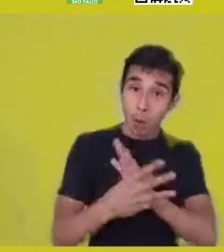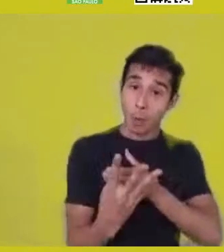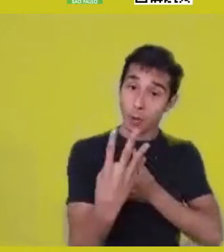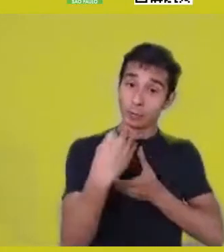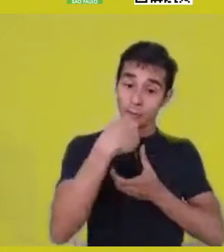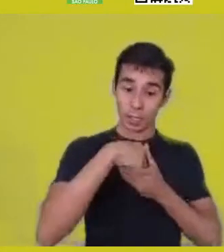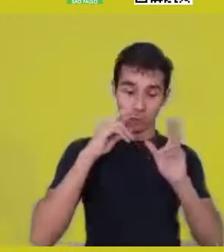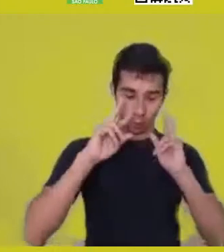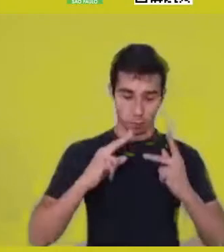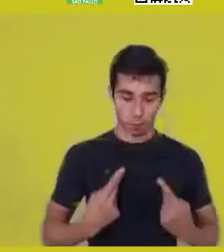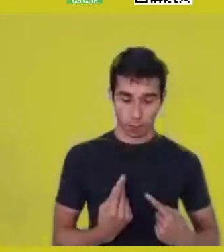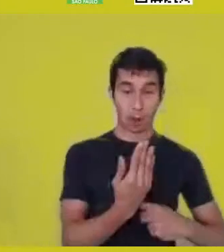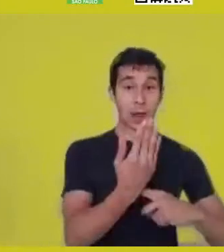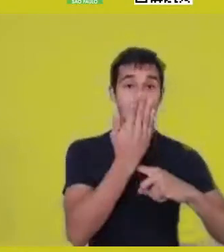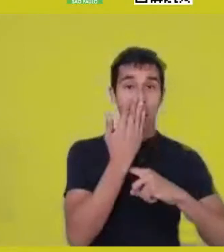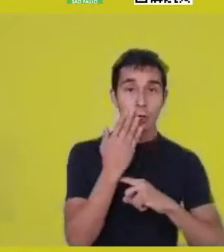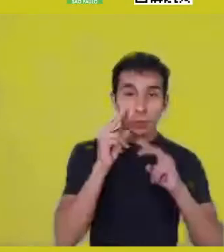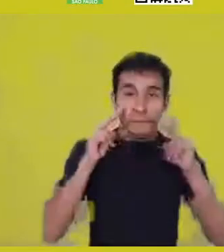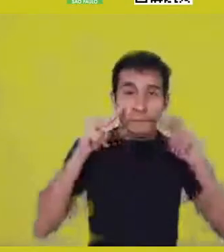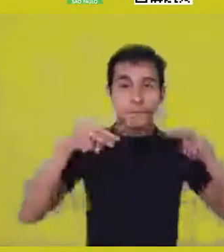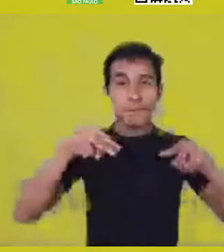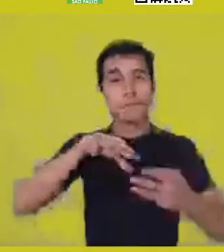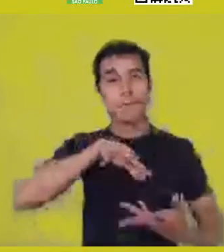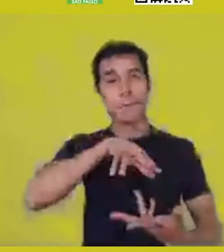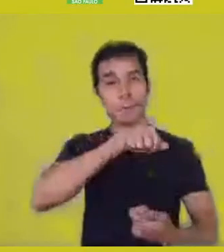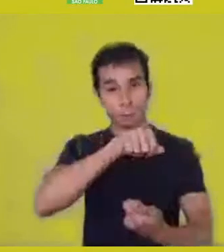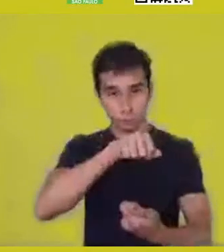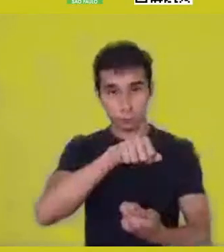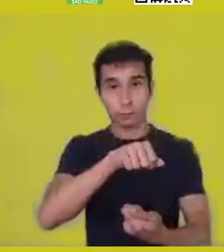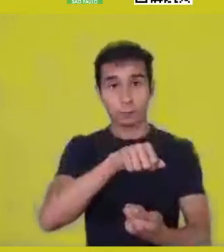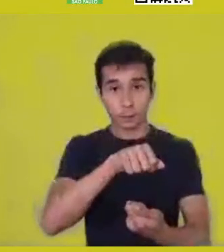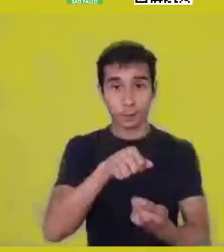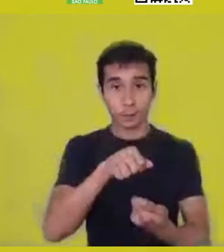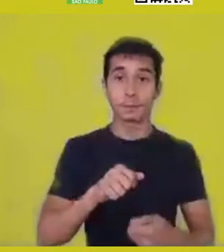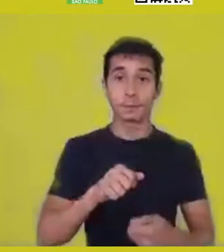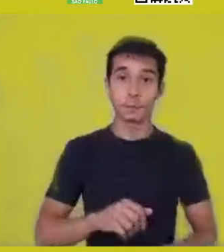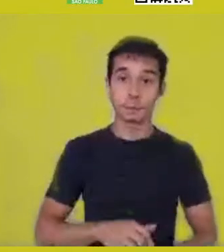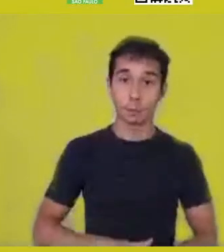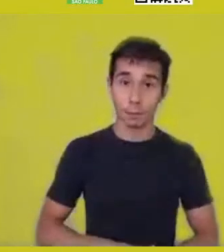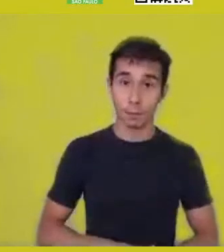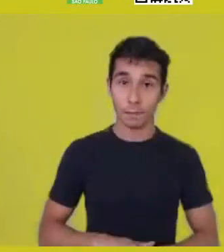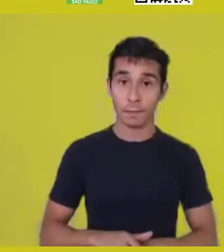And it isn’t only in that place, either, of separate fruition